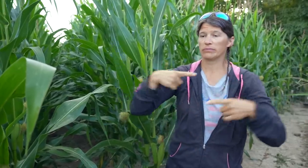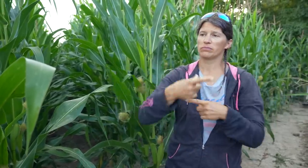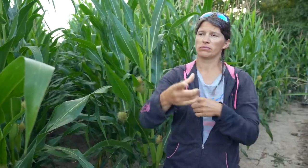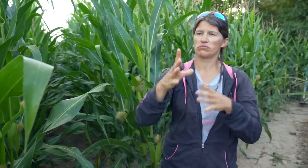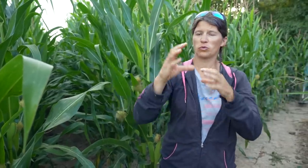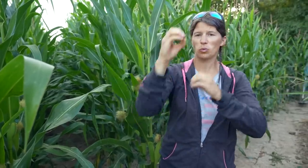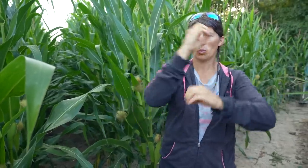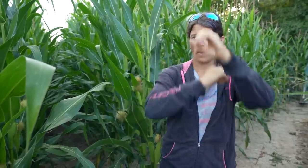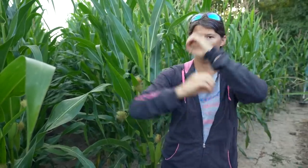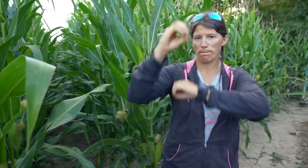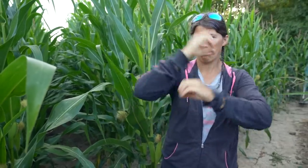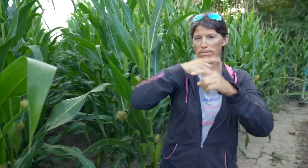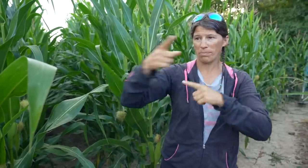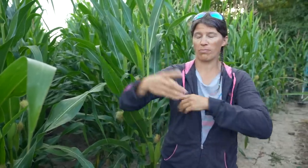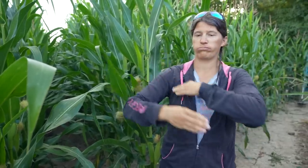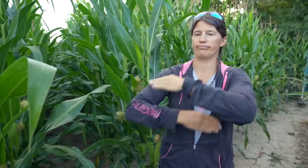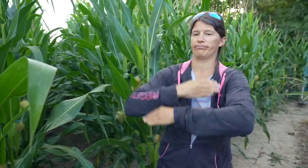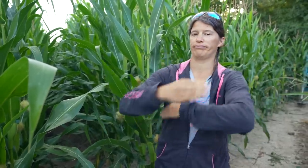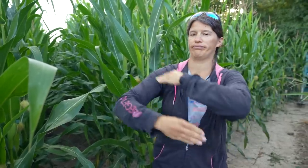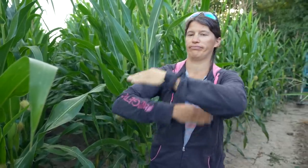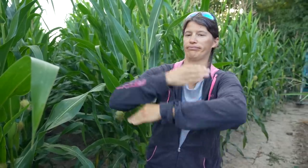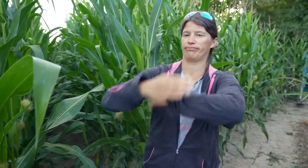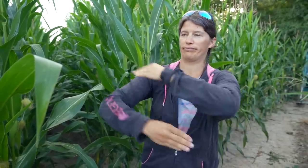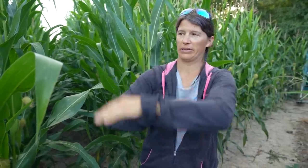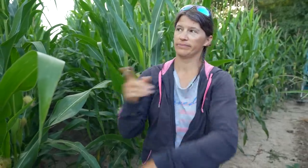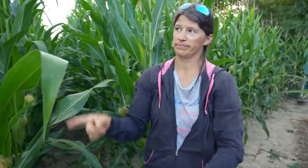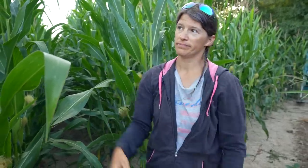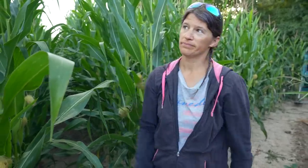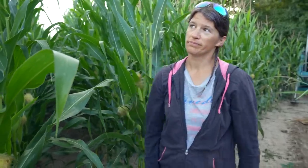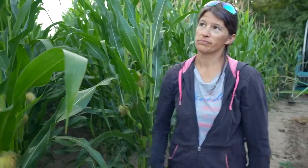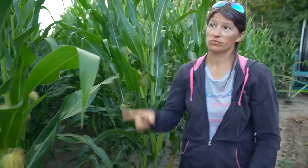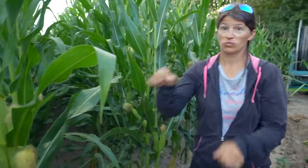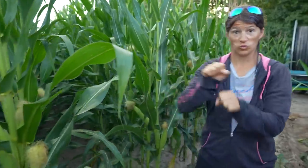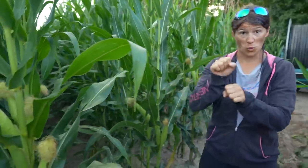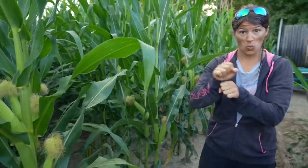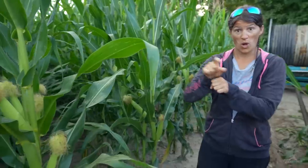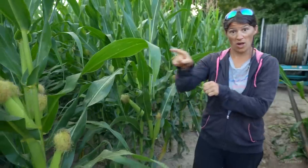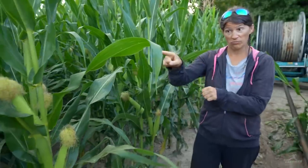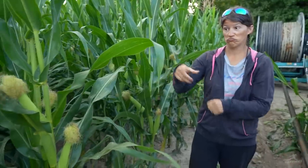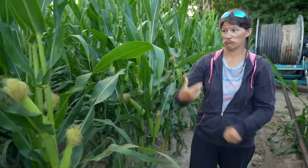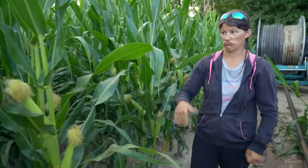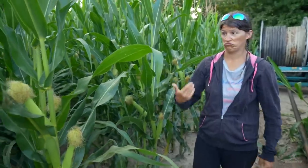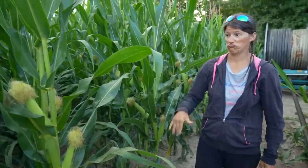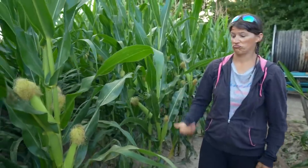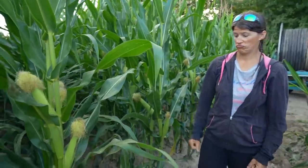By October, they’ll be ready to harvest. These are doing very well.